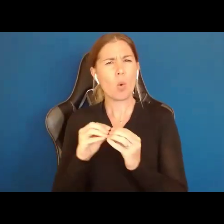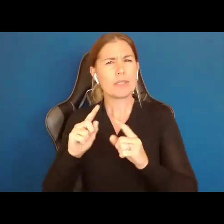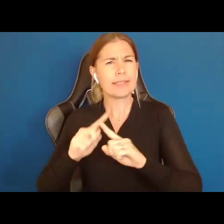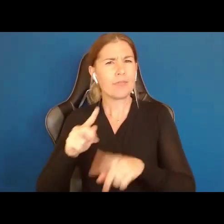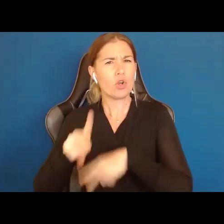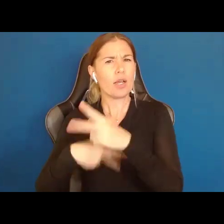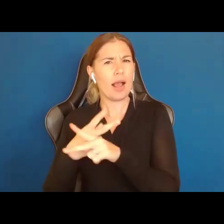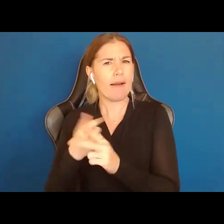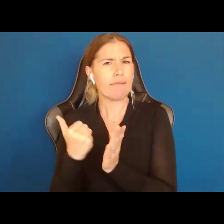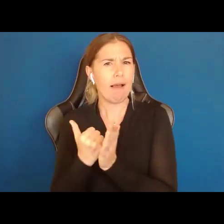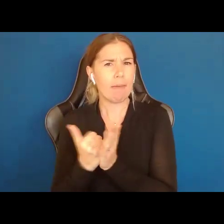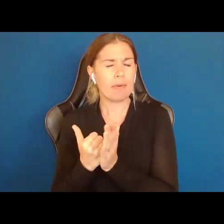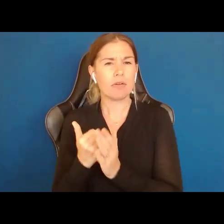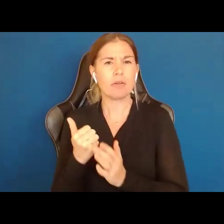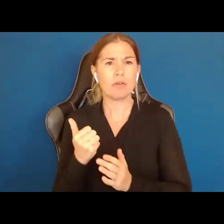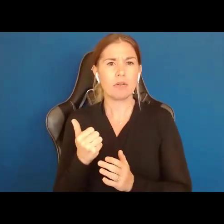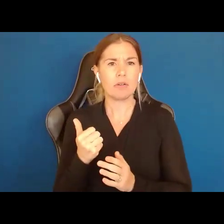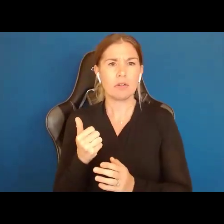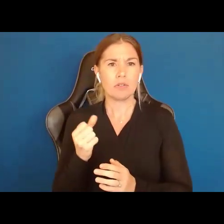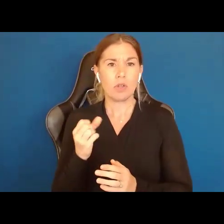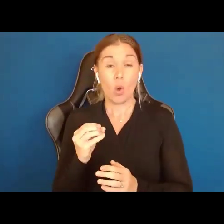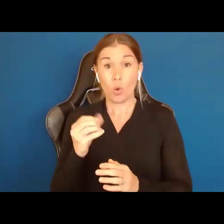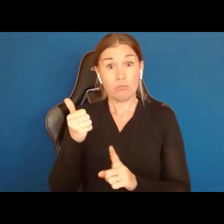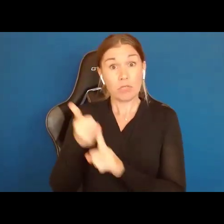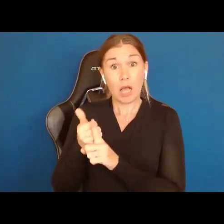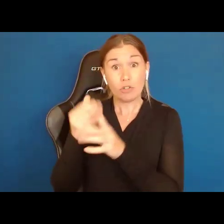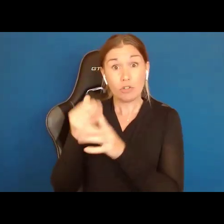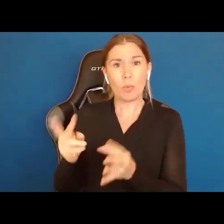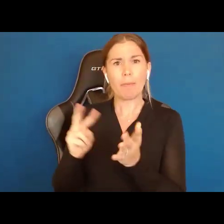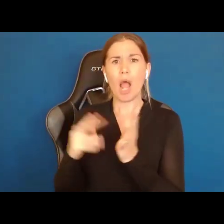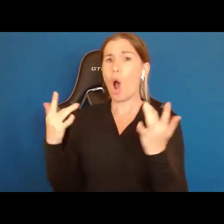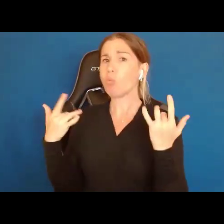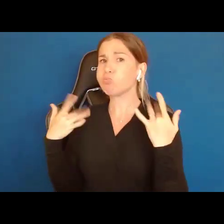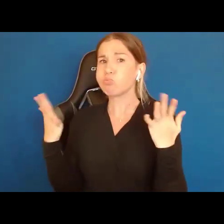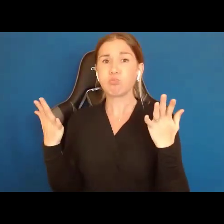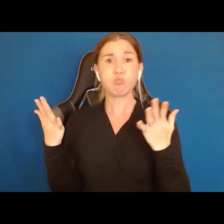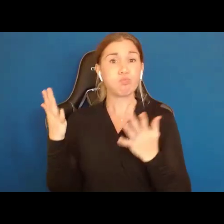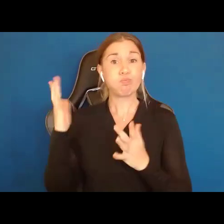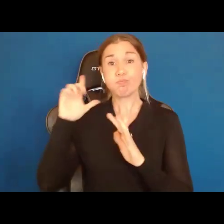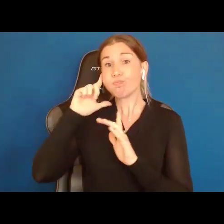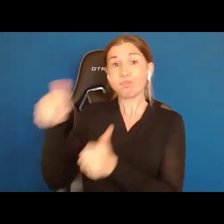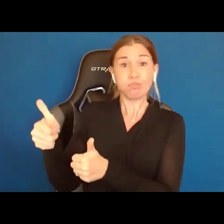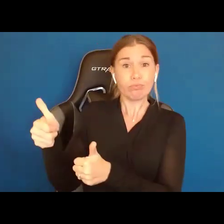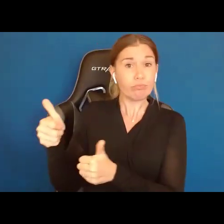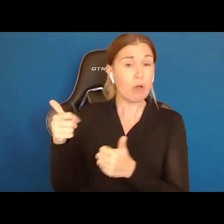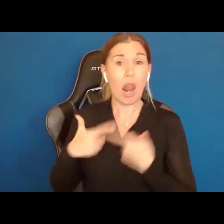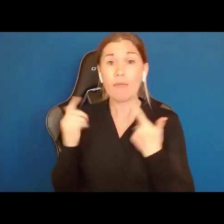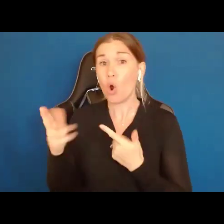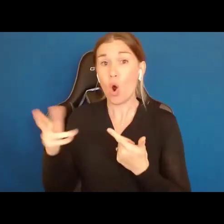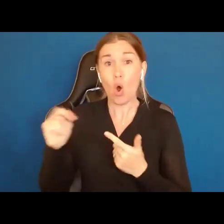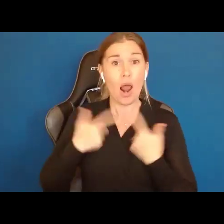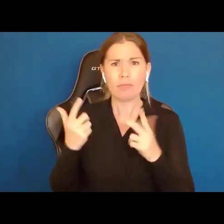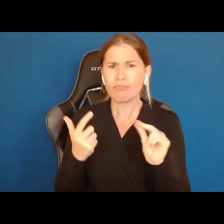So self-determination is not "you're on you're own. Vaya con dios, live your life." Absolutely not, because people need help.